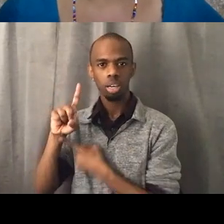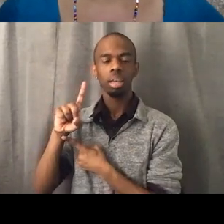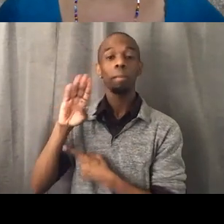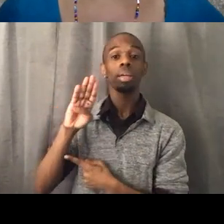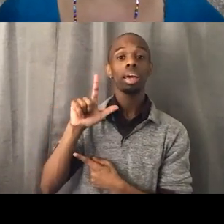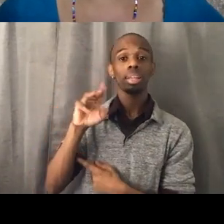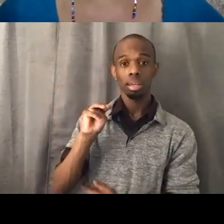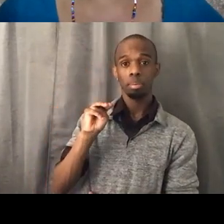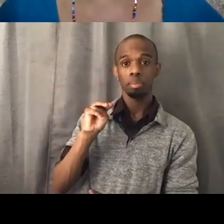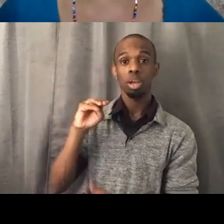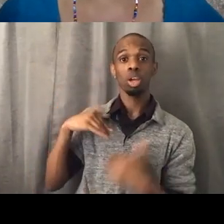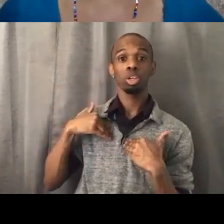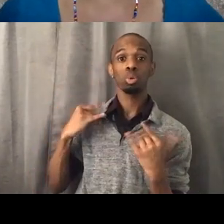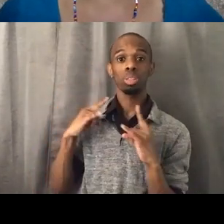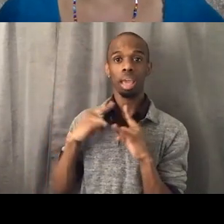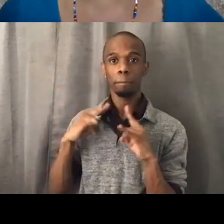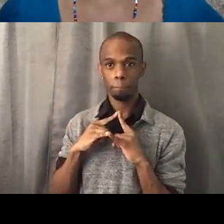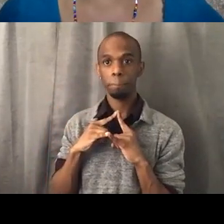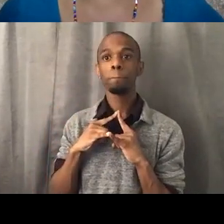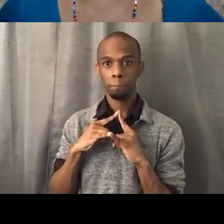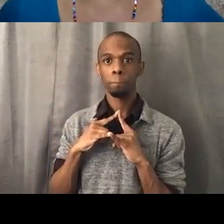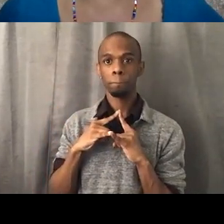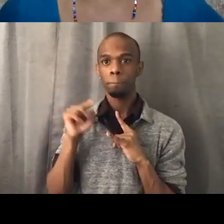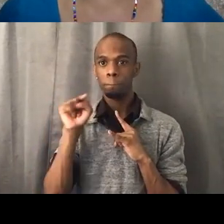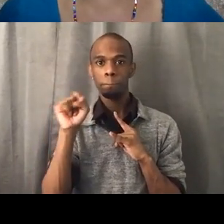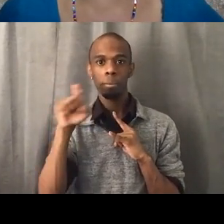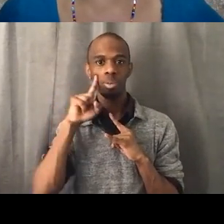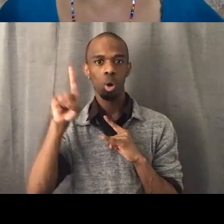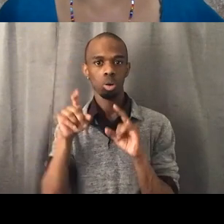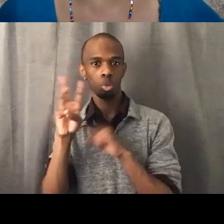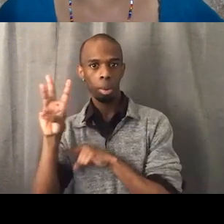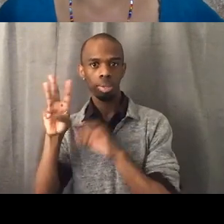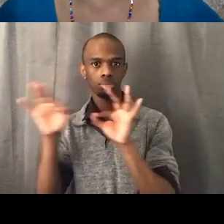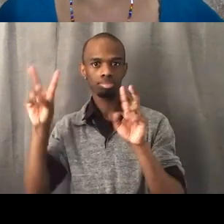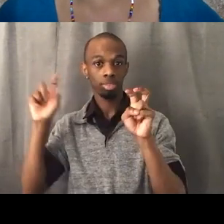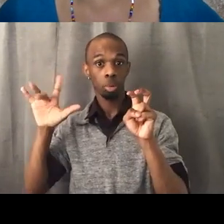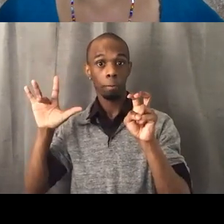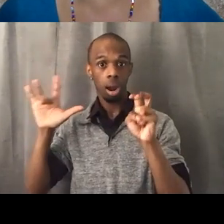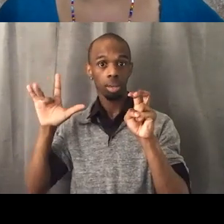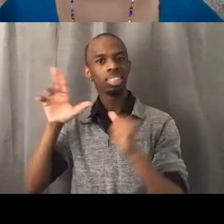You know, the quick things you can do right now including signing that petition to free Rachelle McGee,